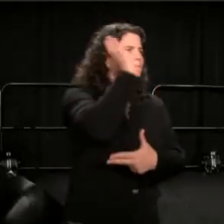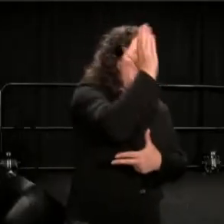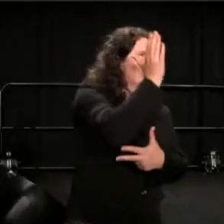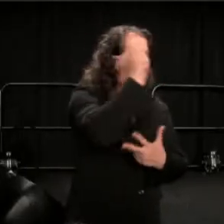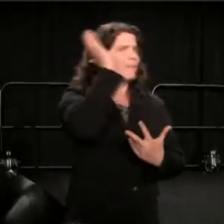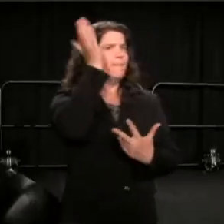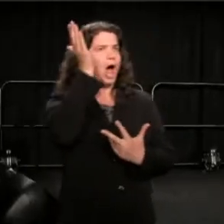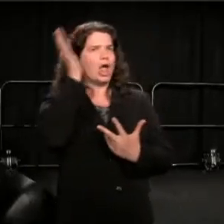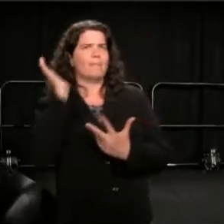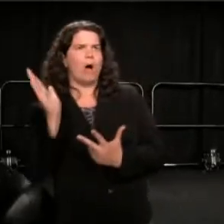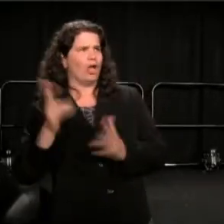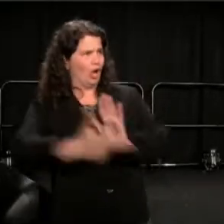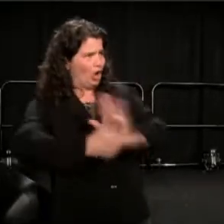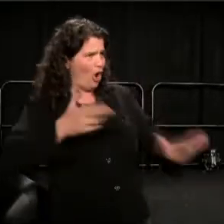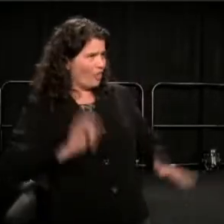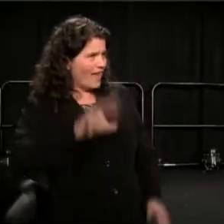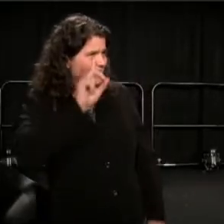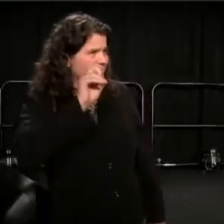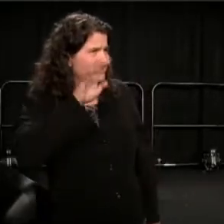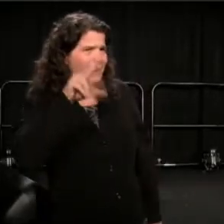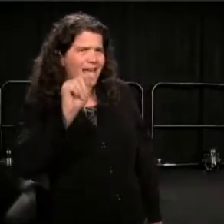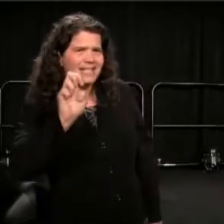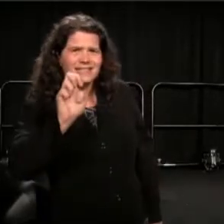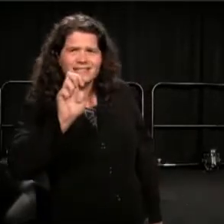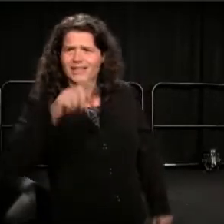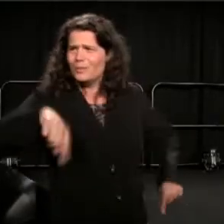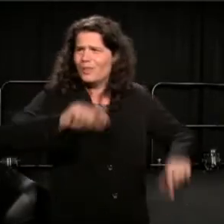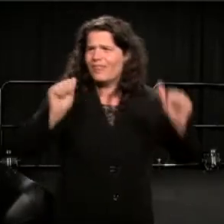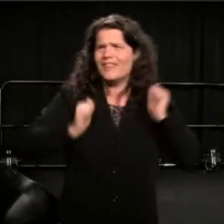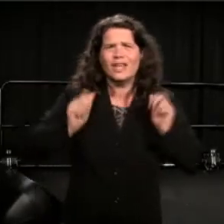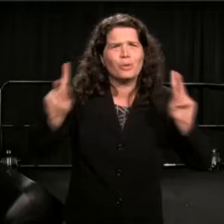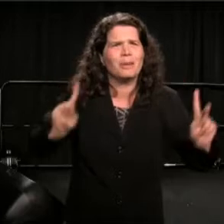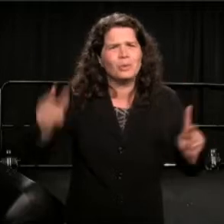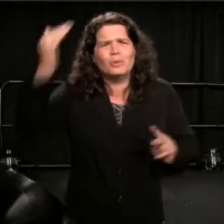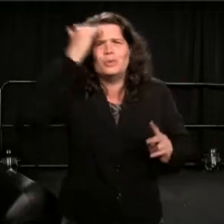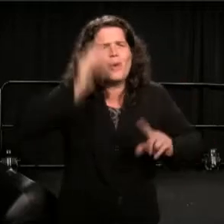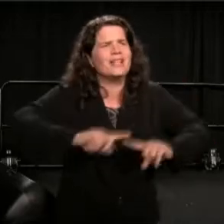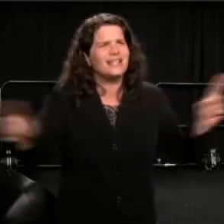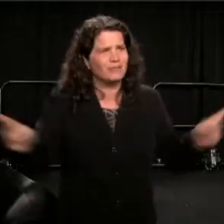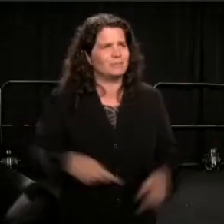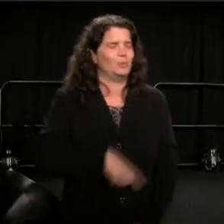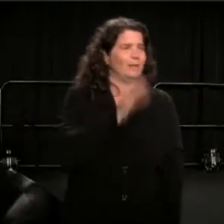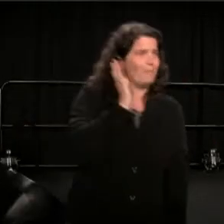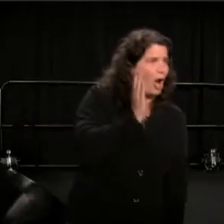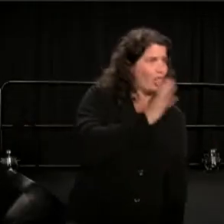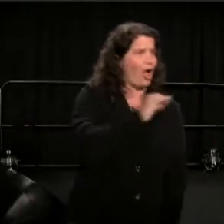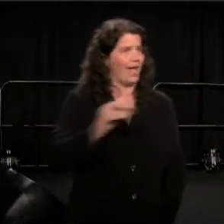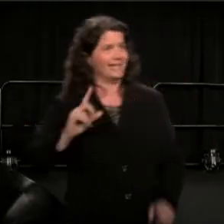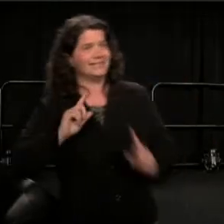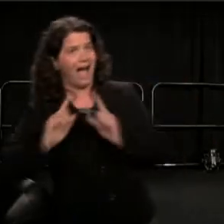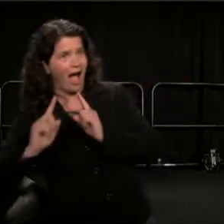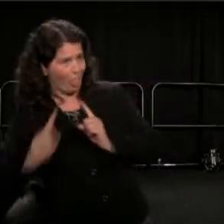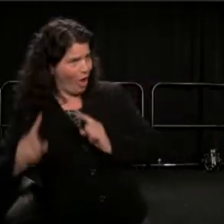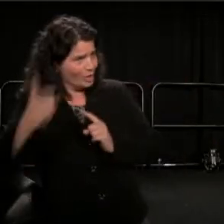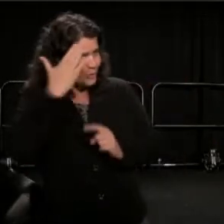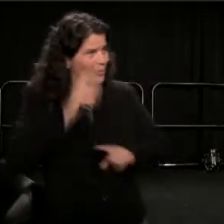We know the difference between monologue and dialogue. So I called John Sullivan, who was president of TCG, at the time.